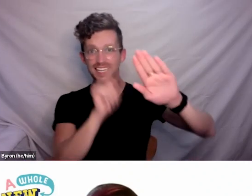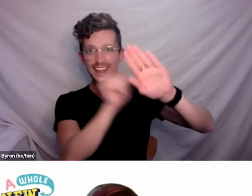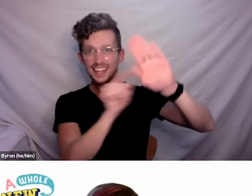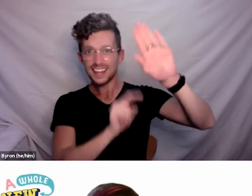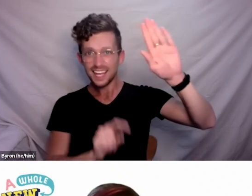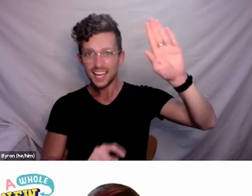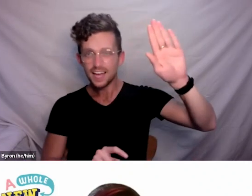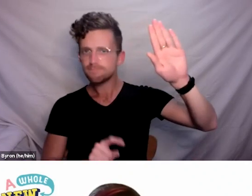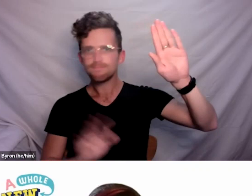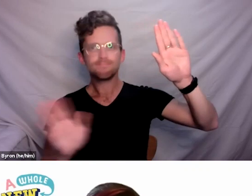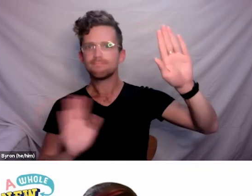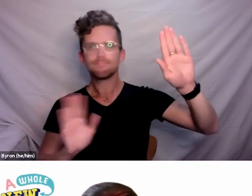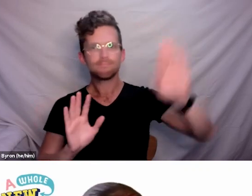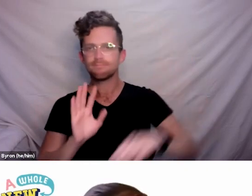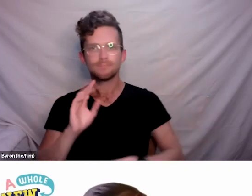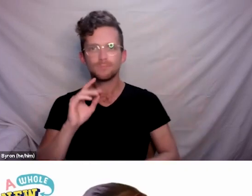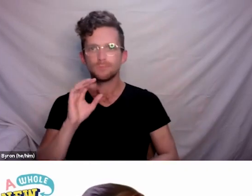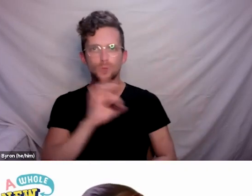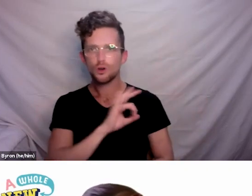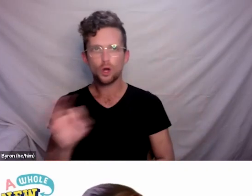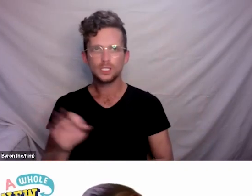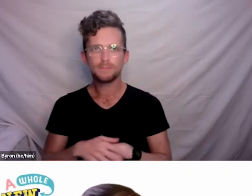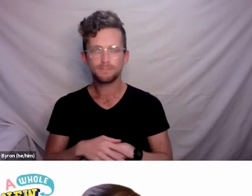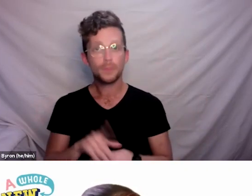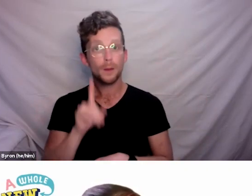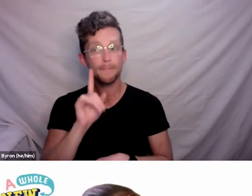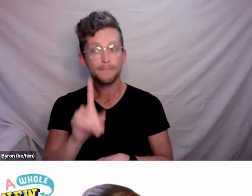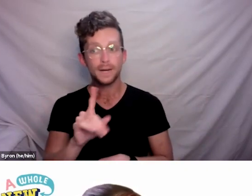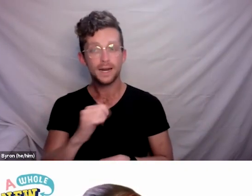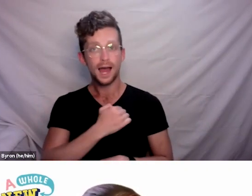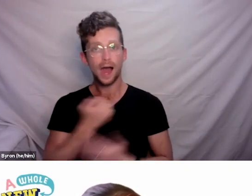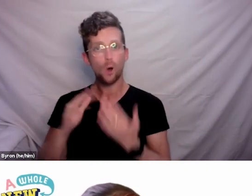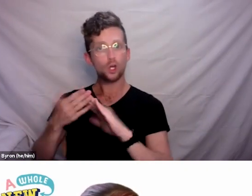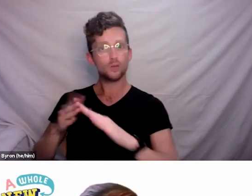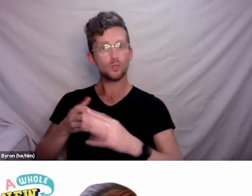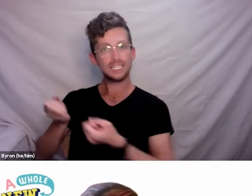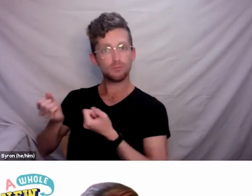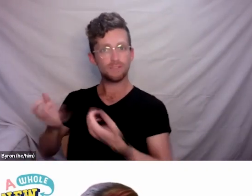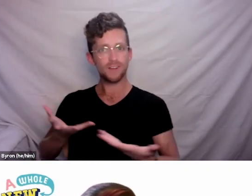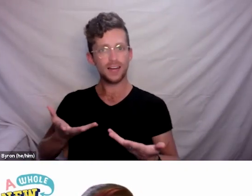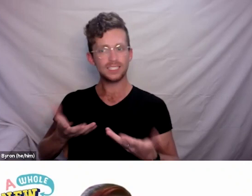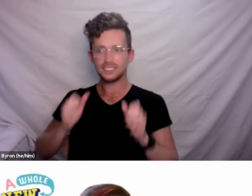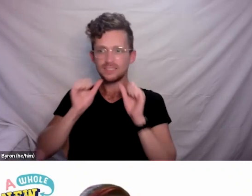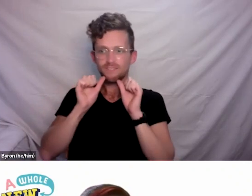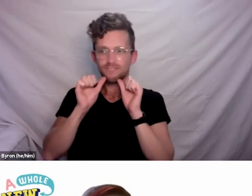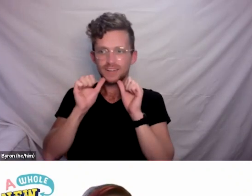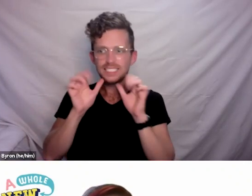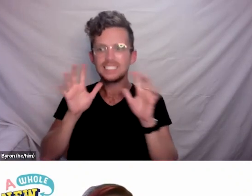However, the providers and groups we work with have done a fantastic job looking after those most at risk.